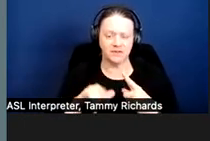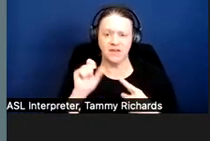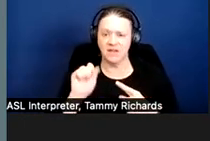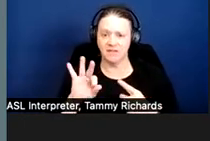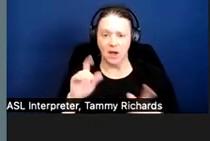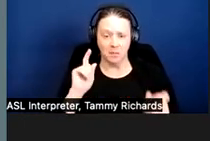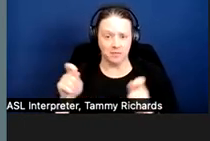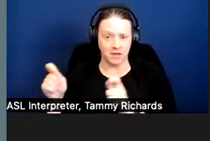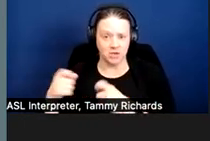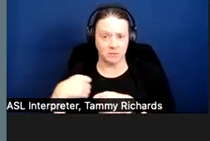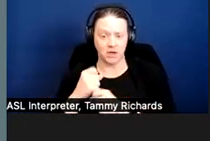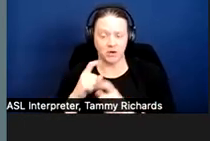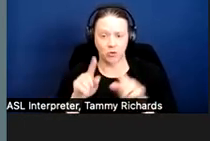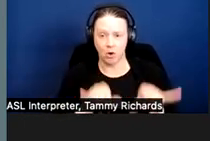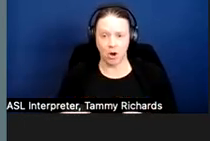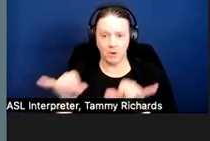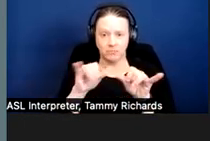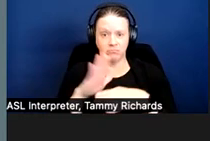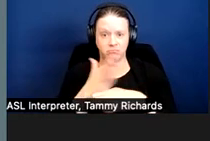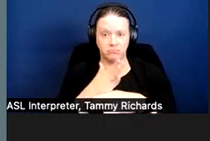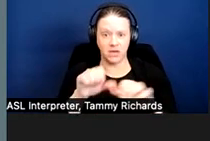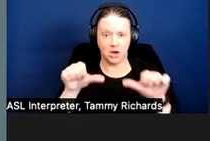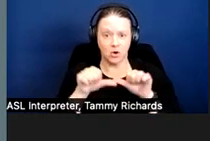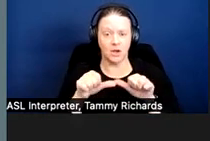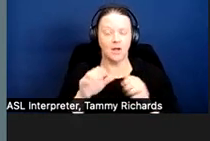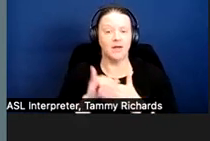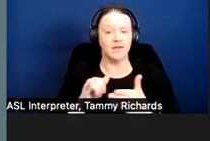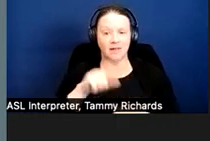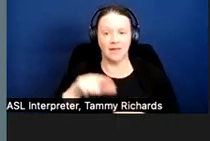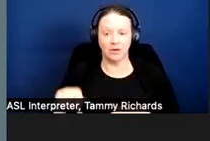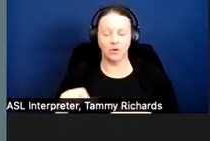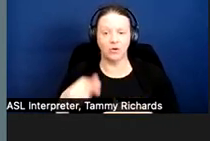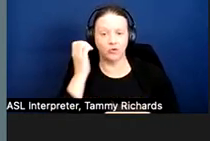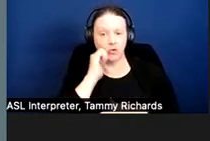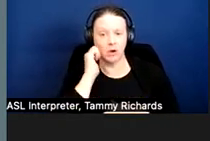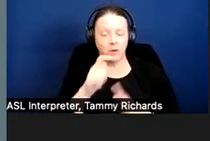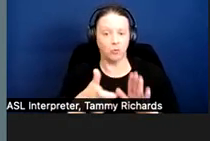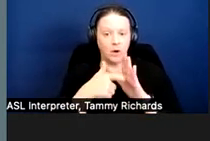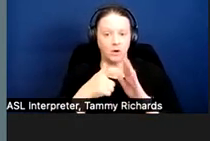a common area that the landlord is ordinarily required to maintain, then the landlord would